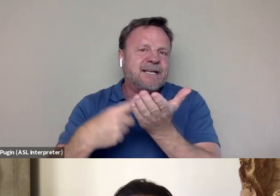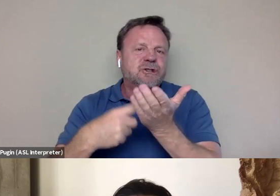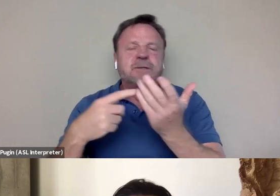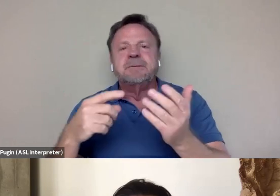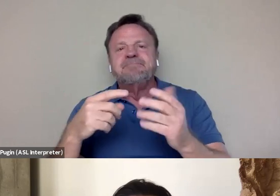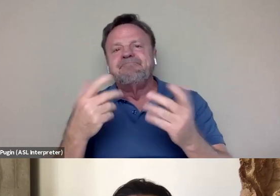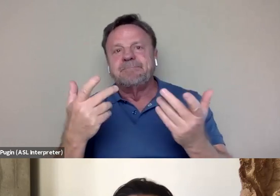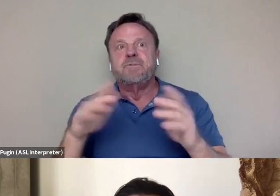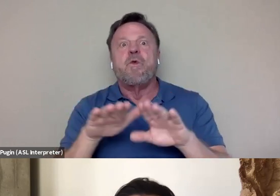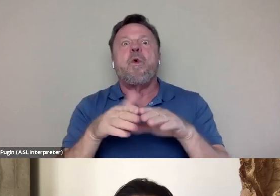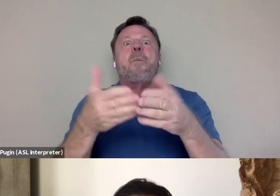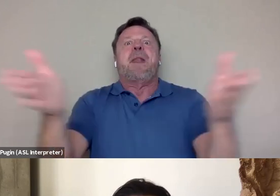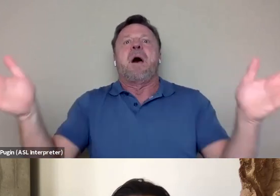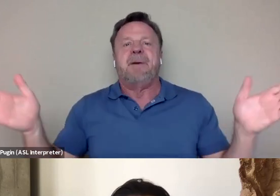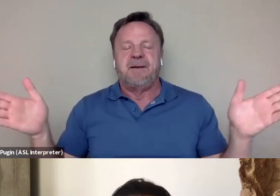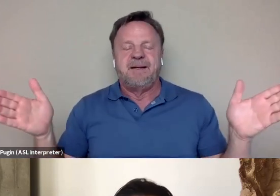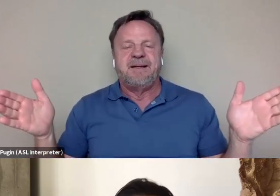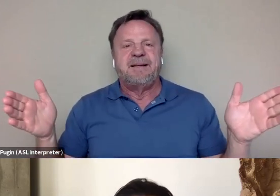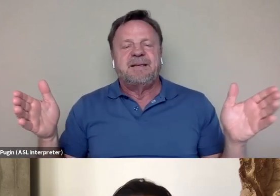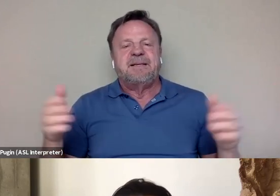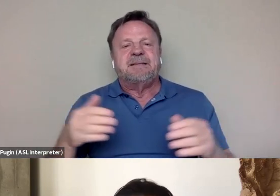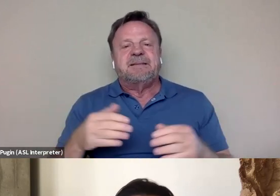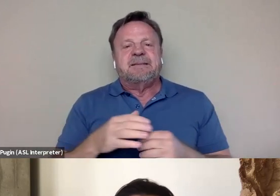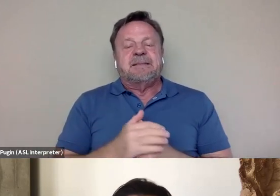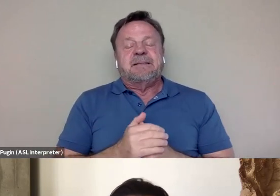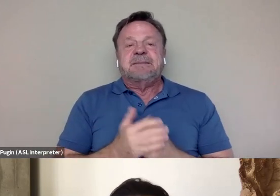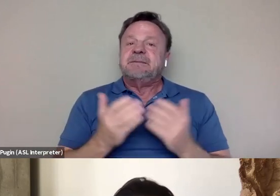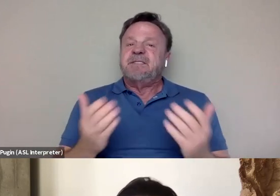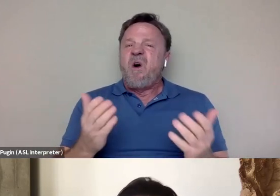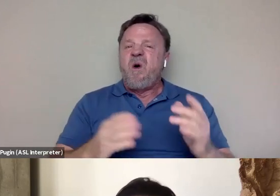So I think, you know, there's all different types of communities